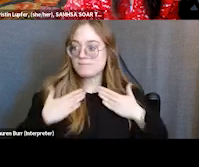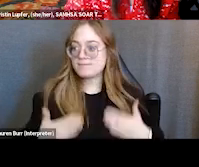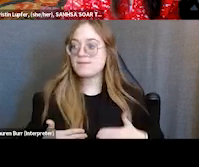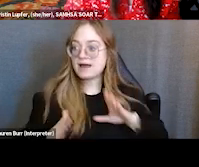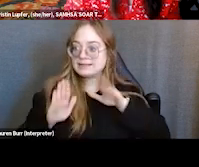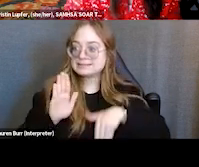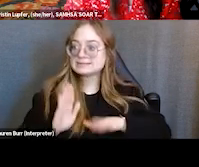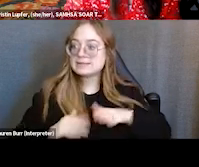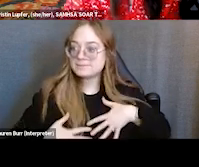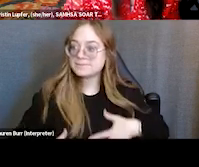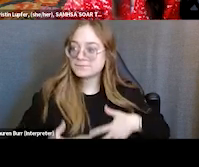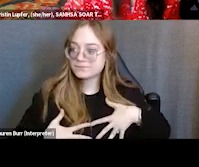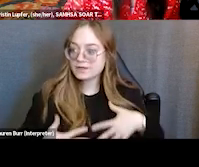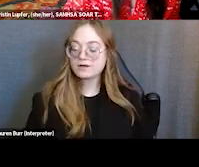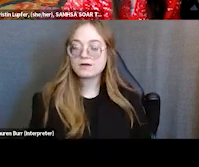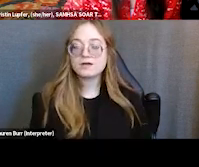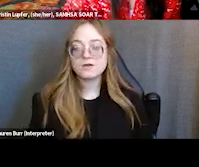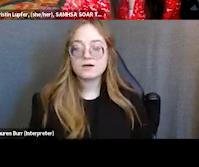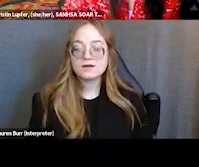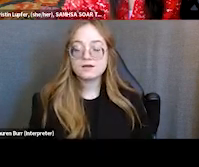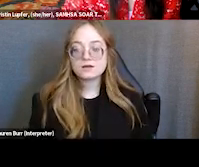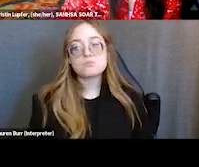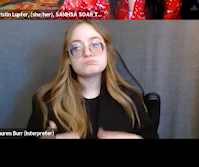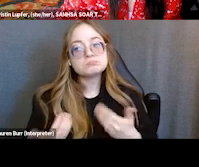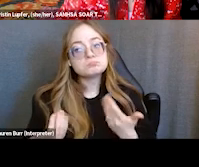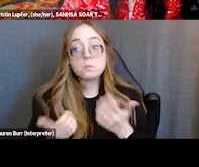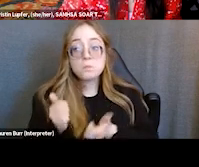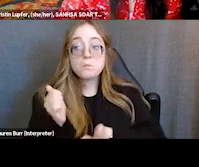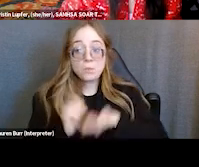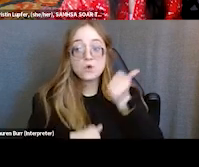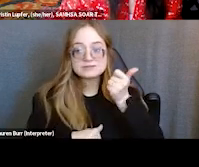So it is largely really effective. Mhm.